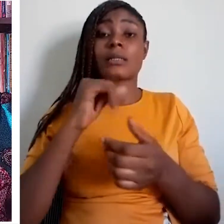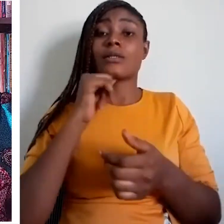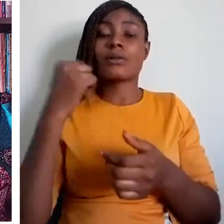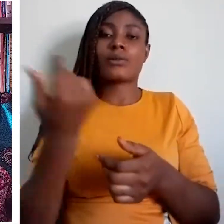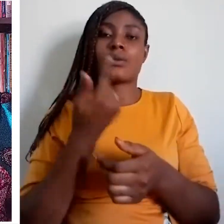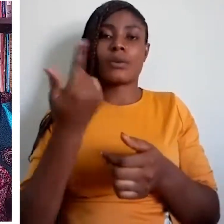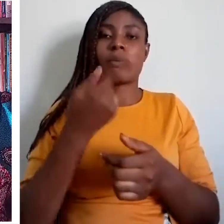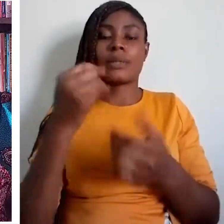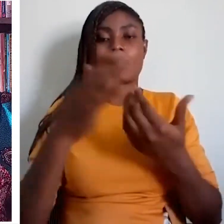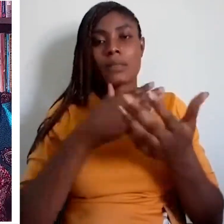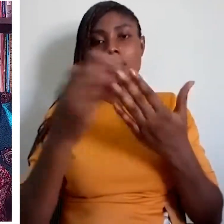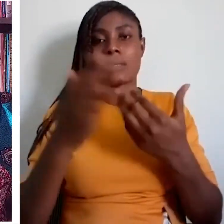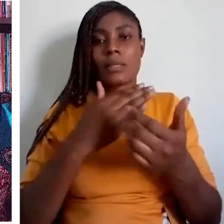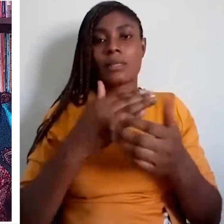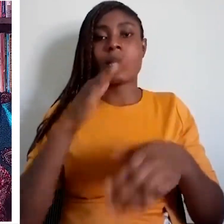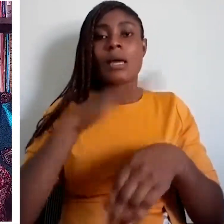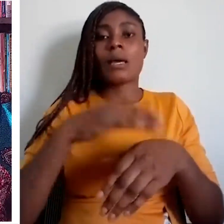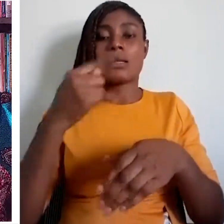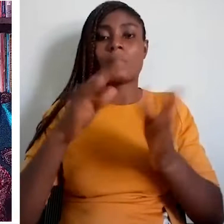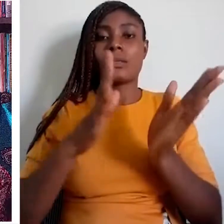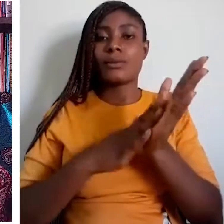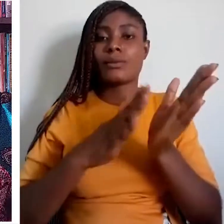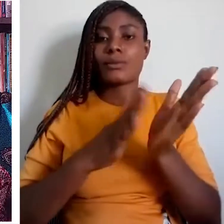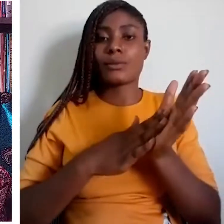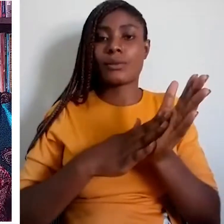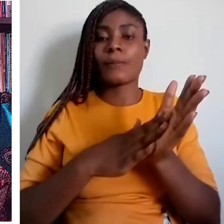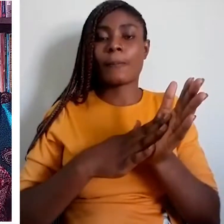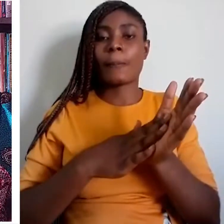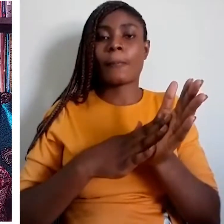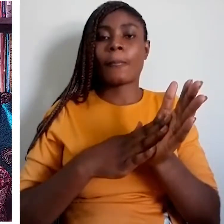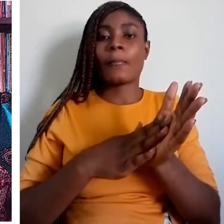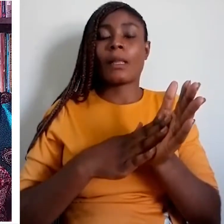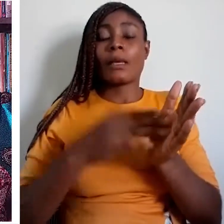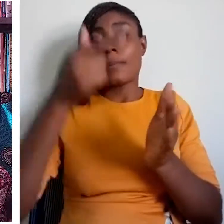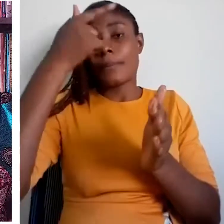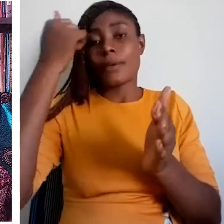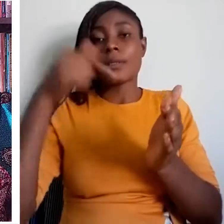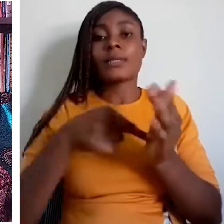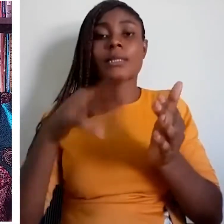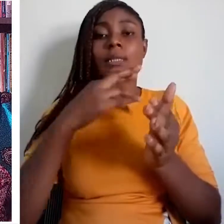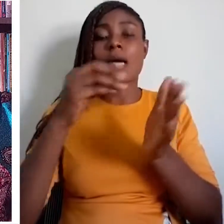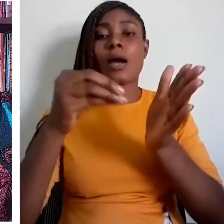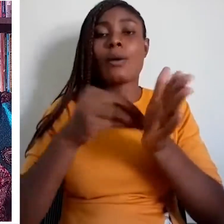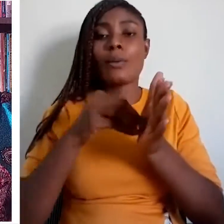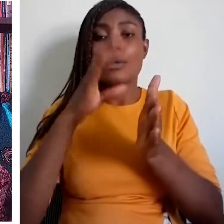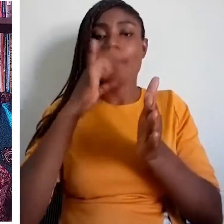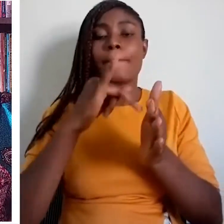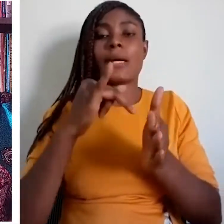Apart from this, there are some government agencies that have been established to promote